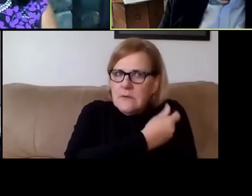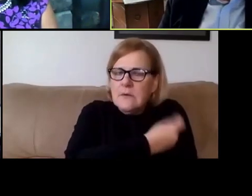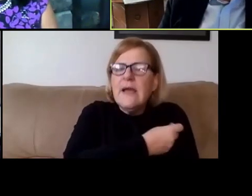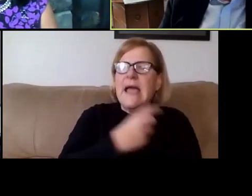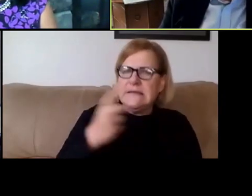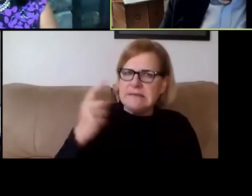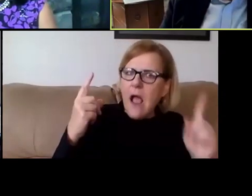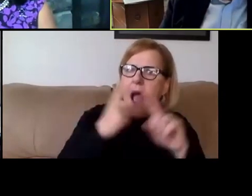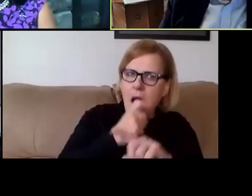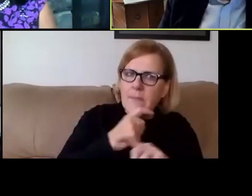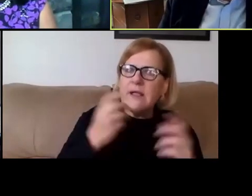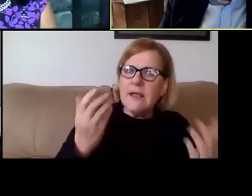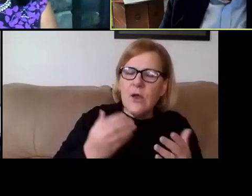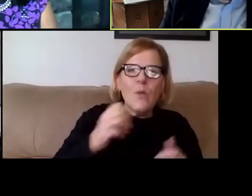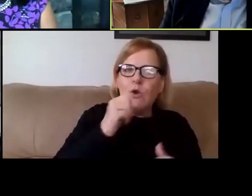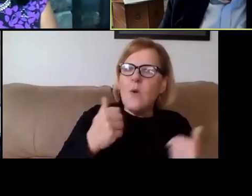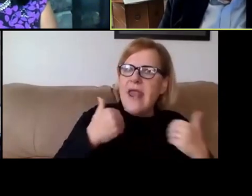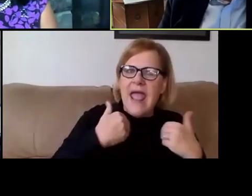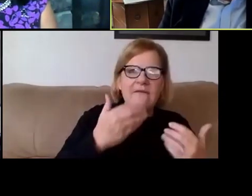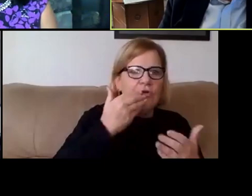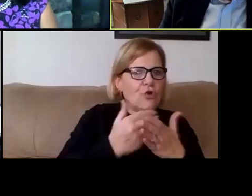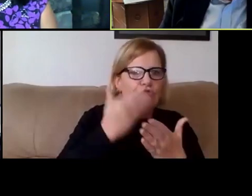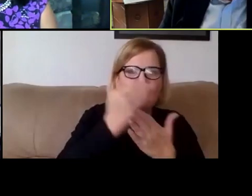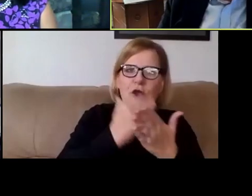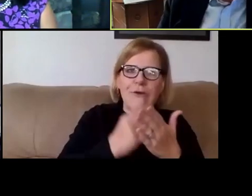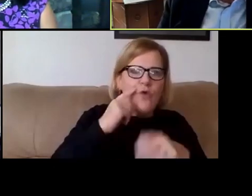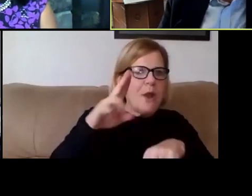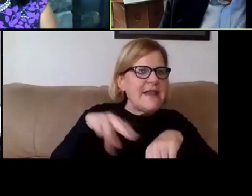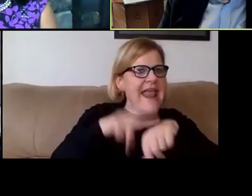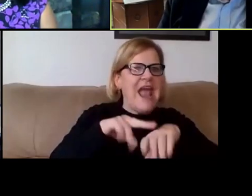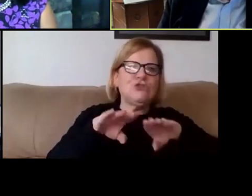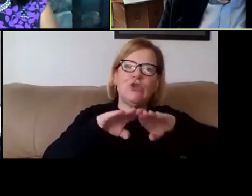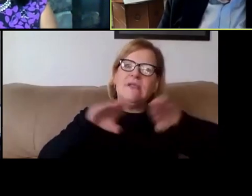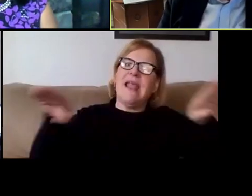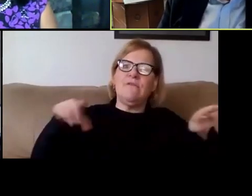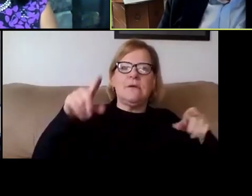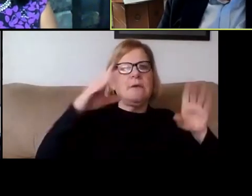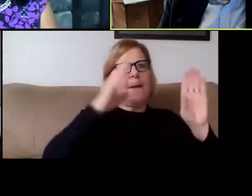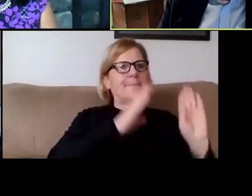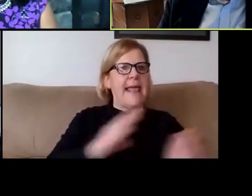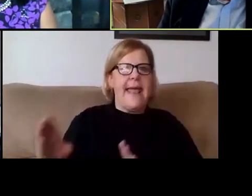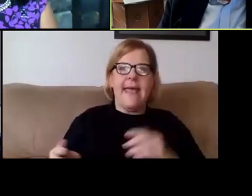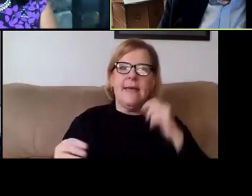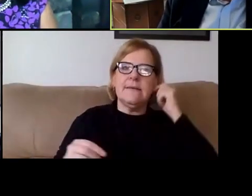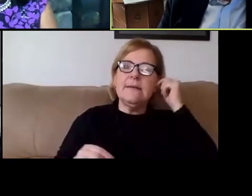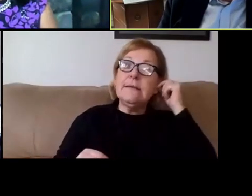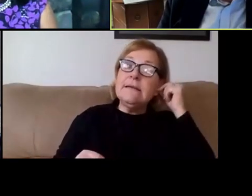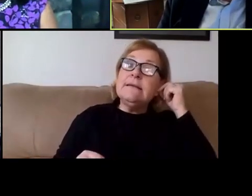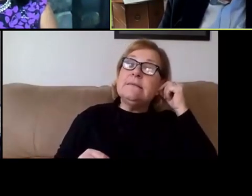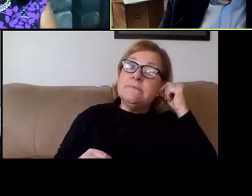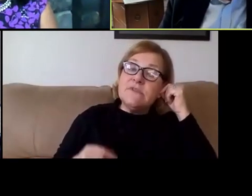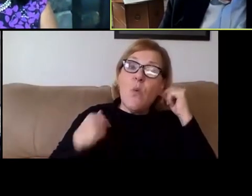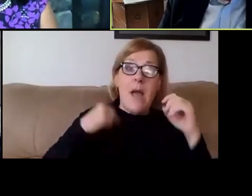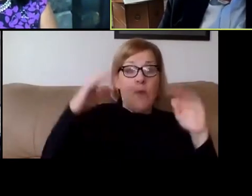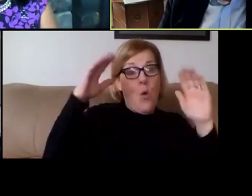And we don't have a great track record for national level logistics. So I'm hoping that next fall